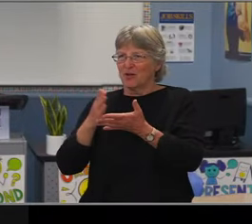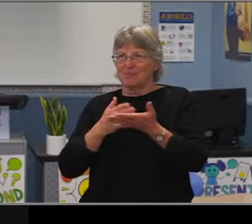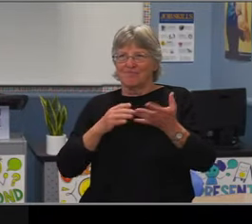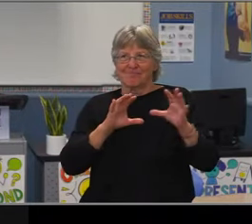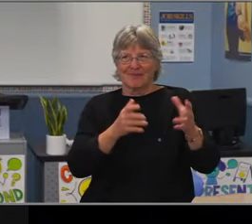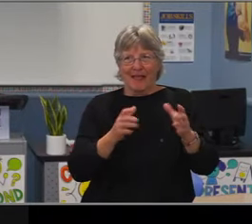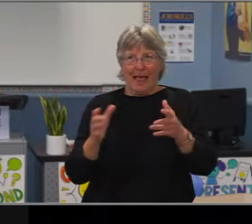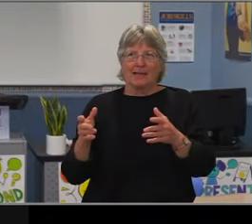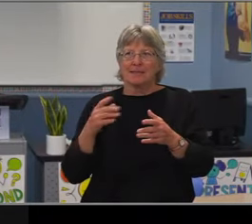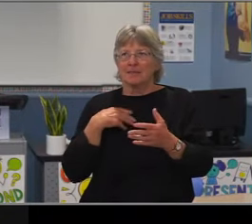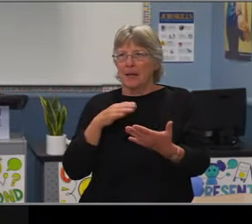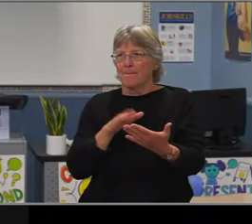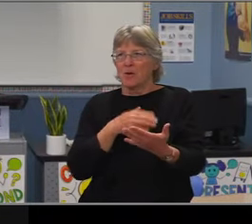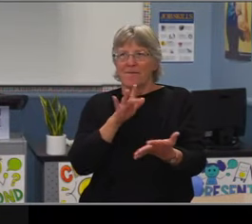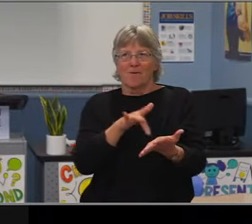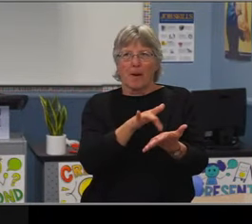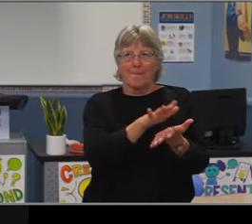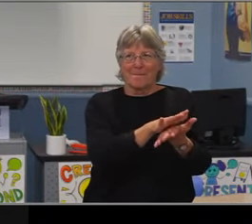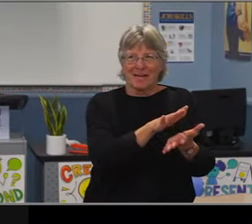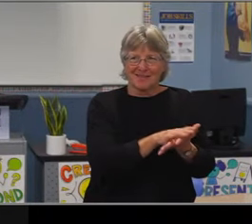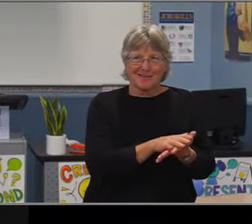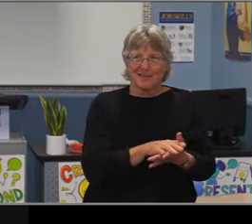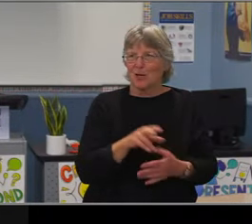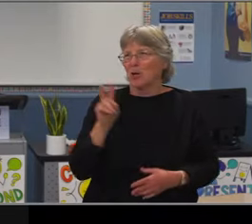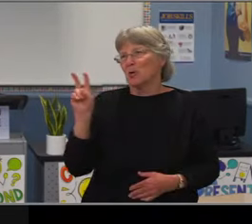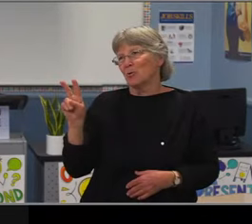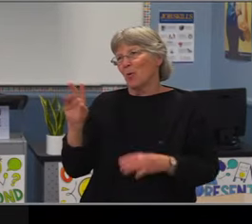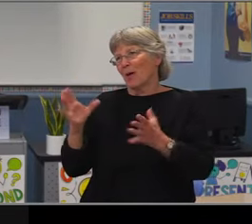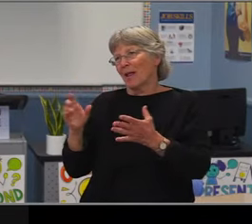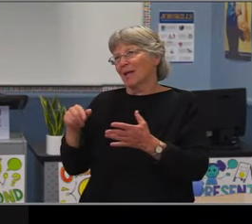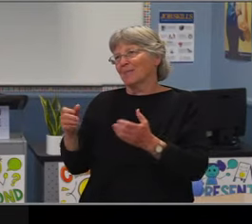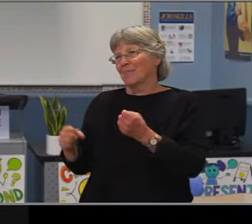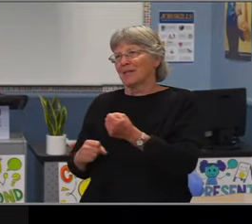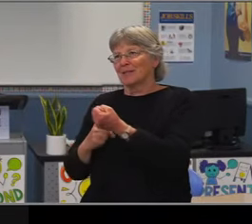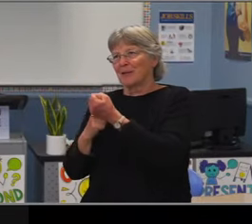about what these are and why we're doing it at this time